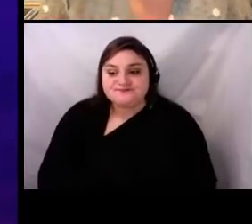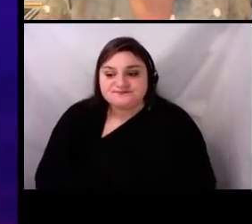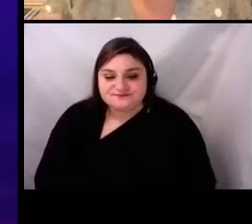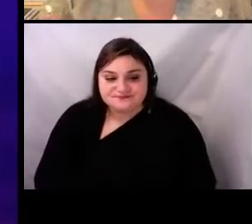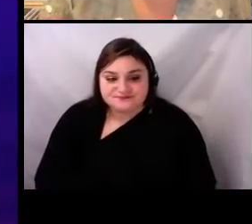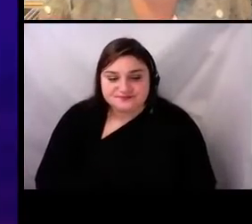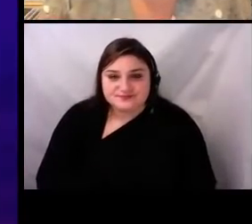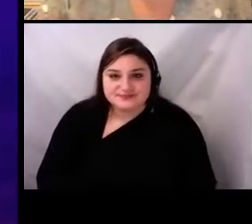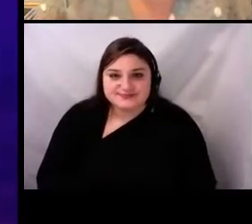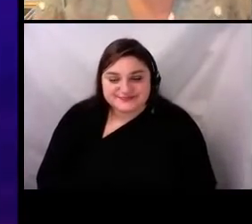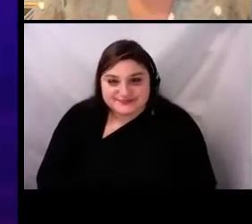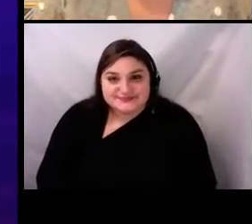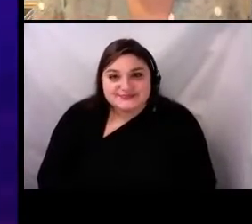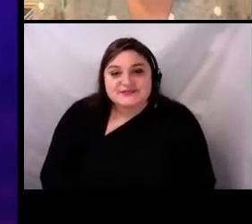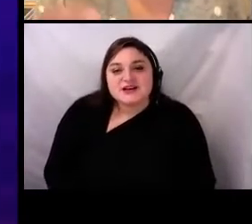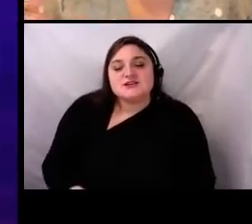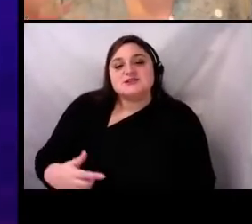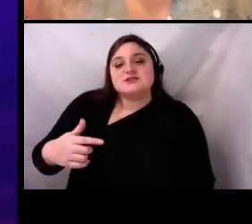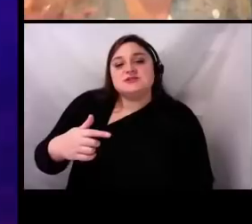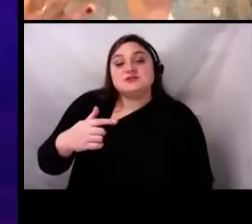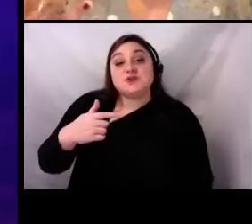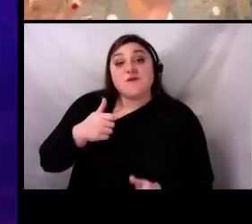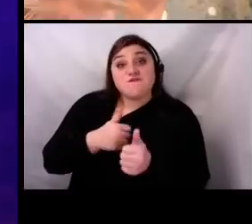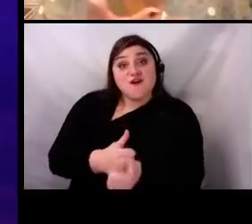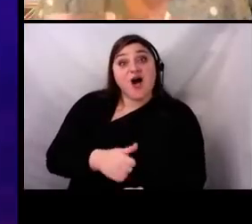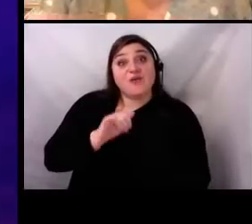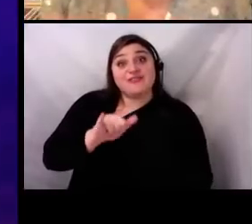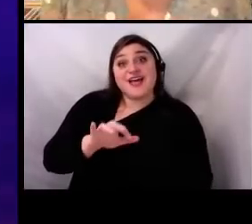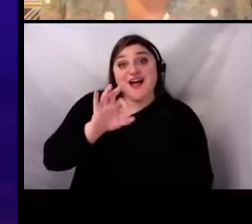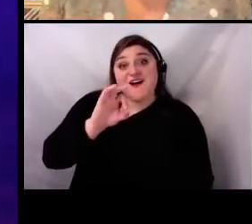promoting the event. And it became clear that this method worked well